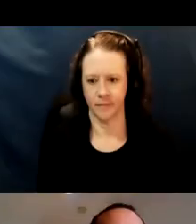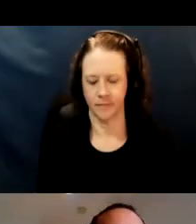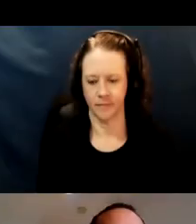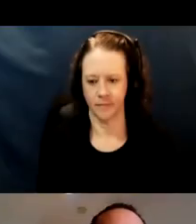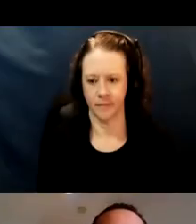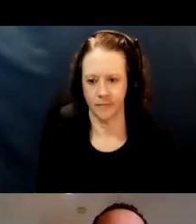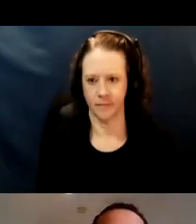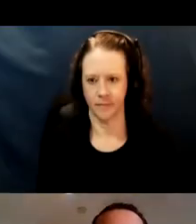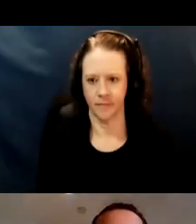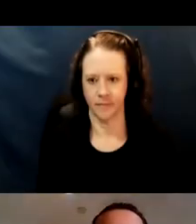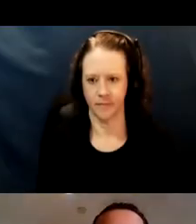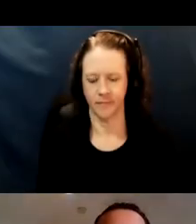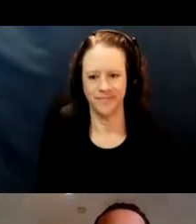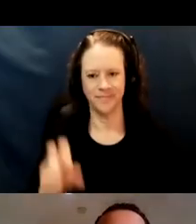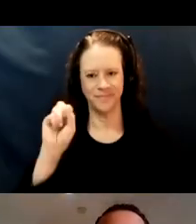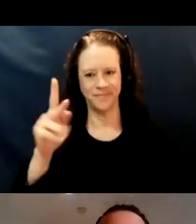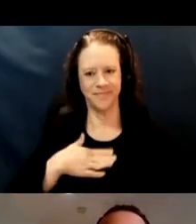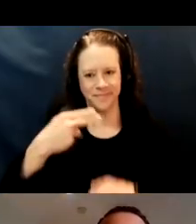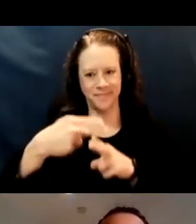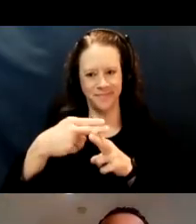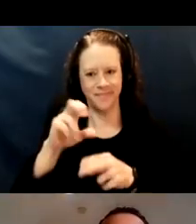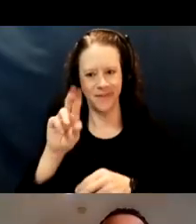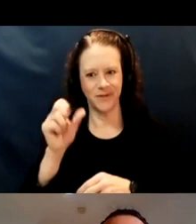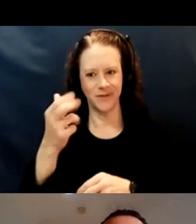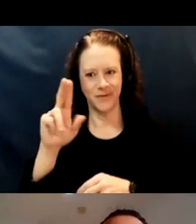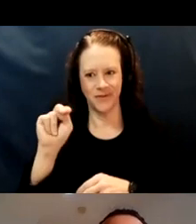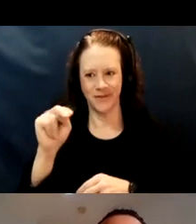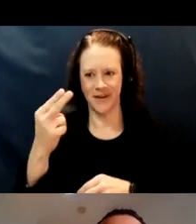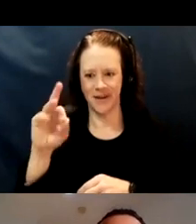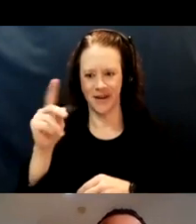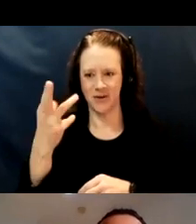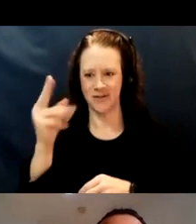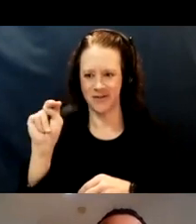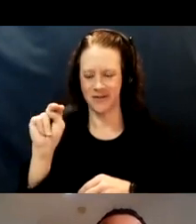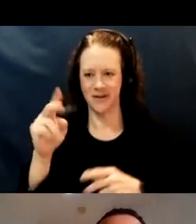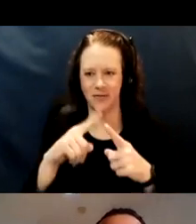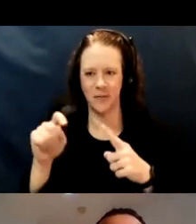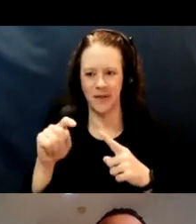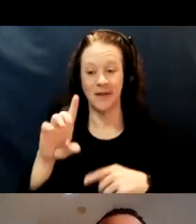[Susan] Okay, this is Susan Henderson from Disability Rights Education and Defense Fund.